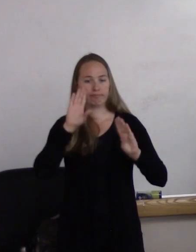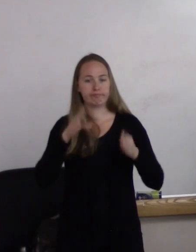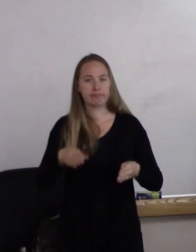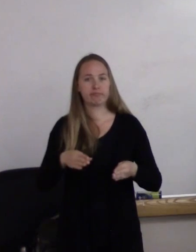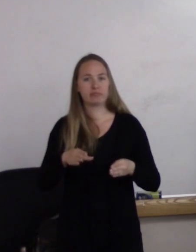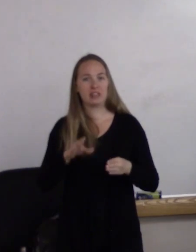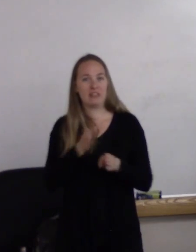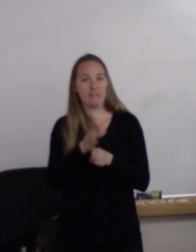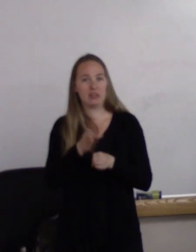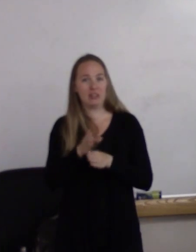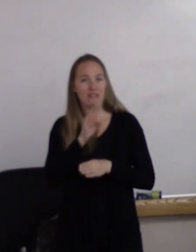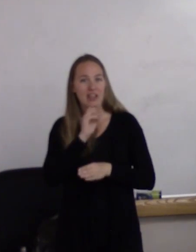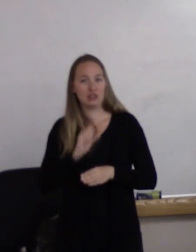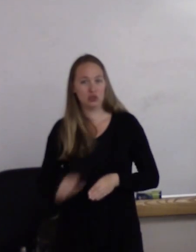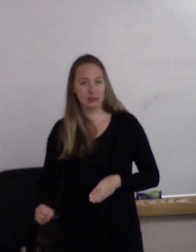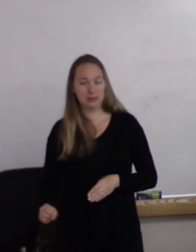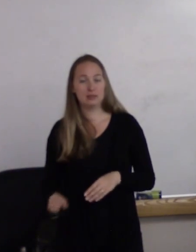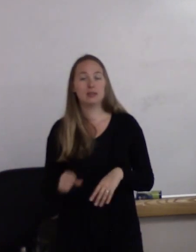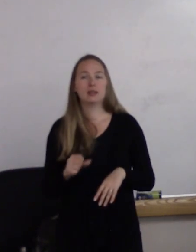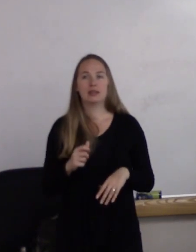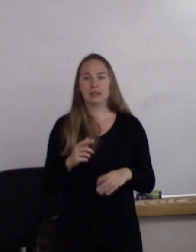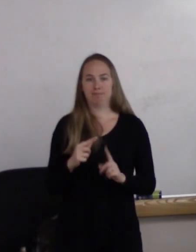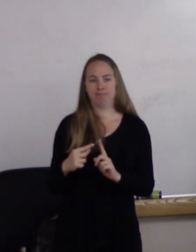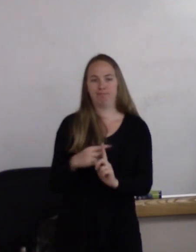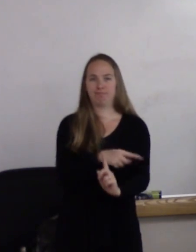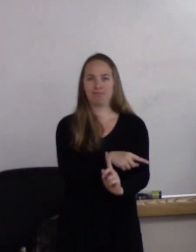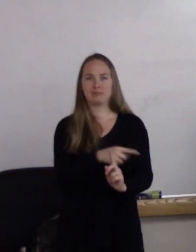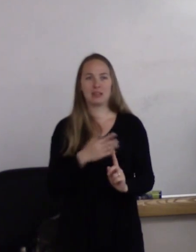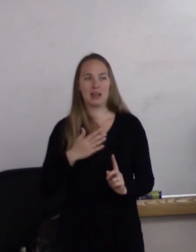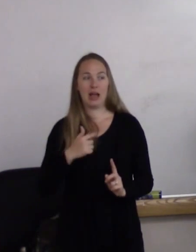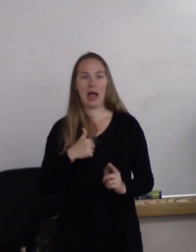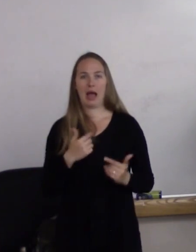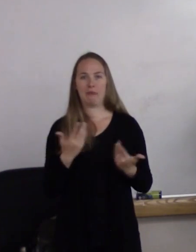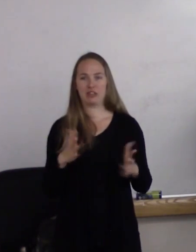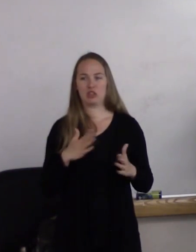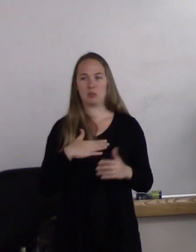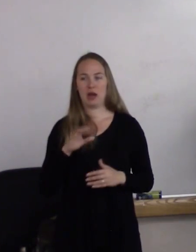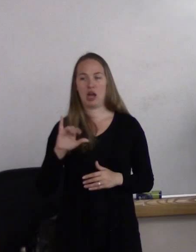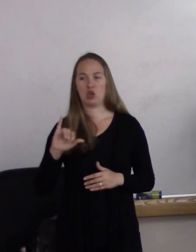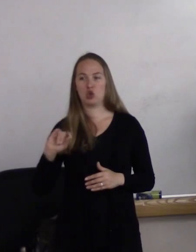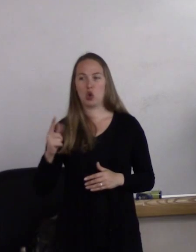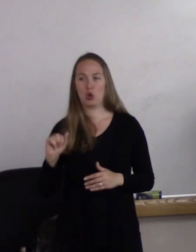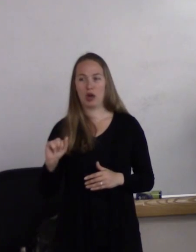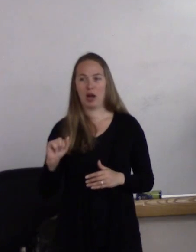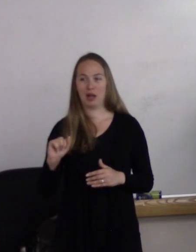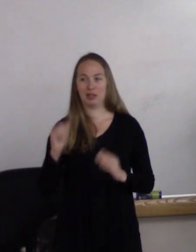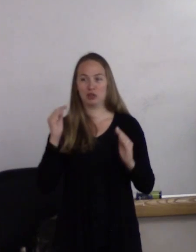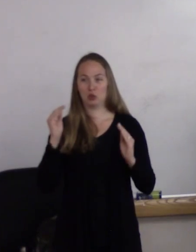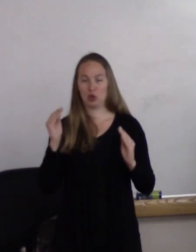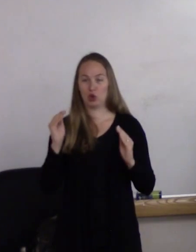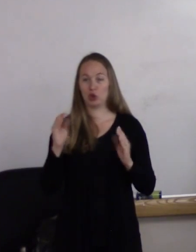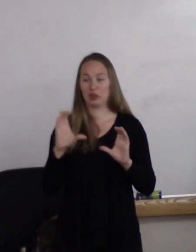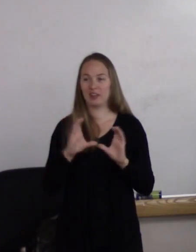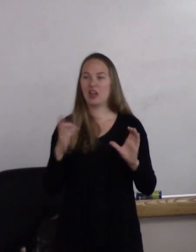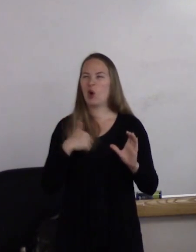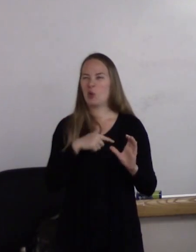In fact--kind of a little side story-- I'm finishing my yoga instructor certification, and we have to do a volunteer project,